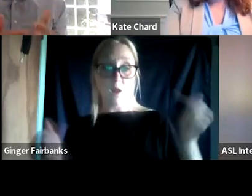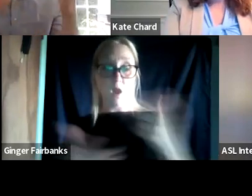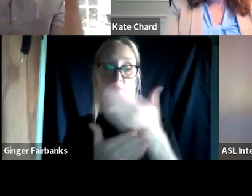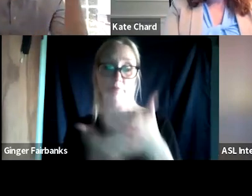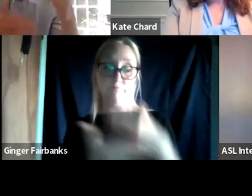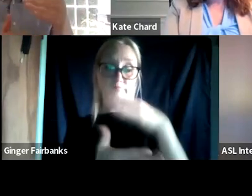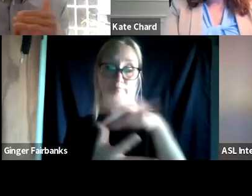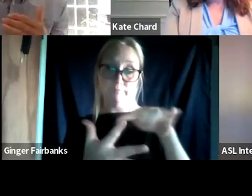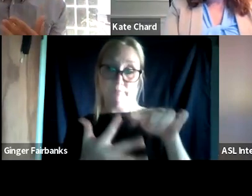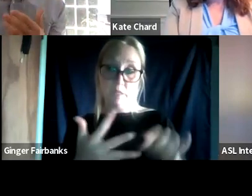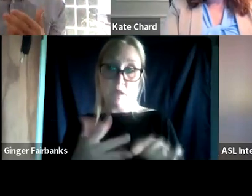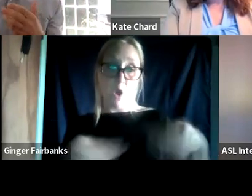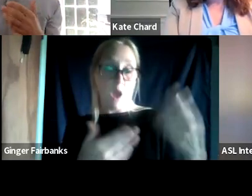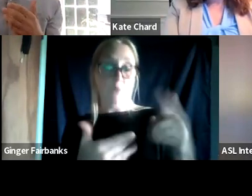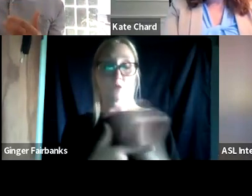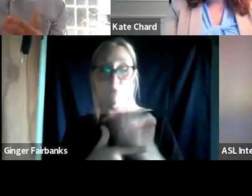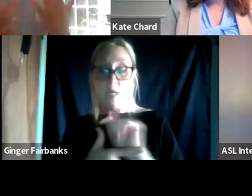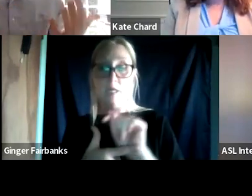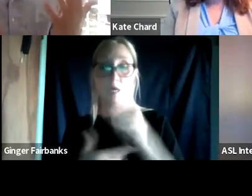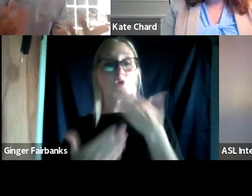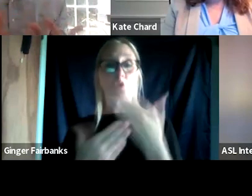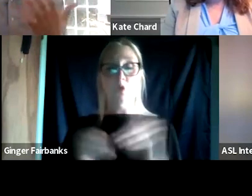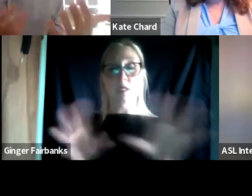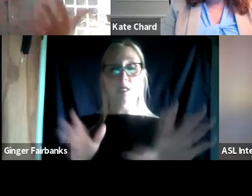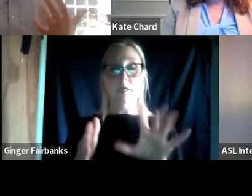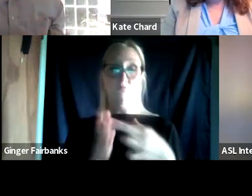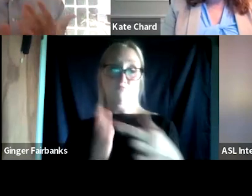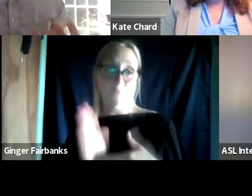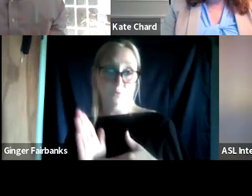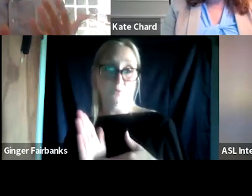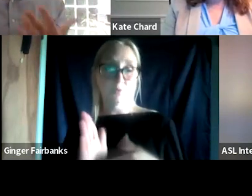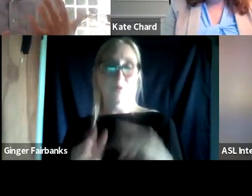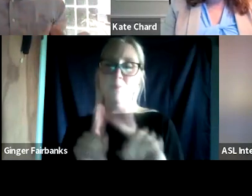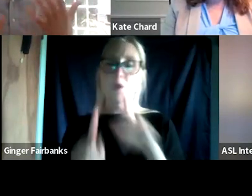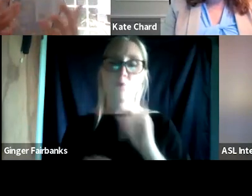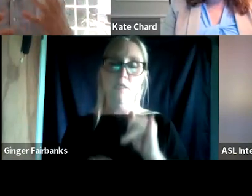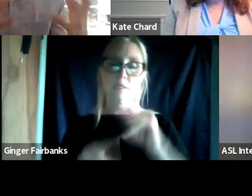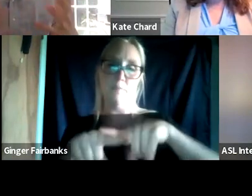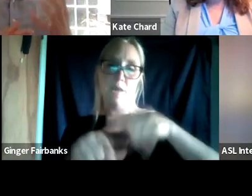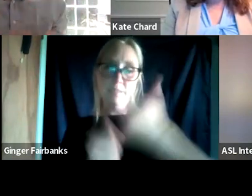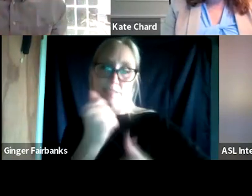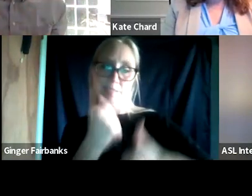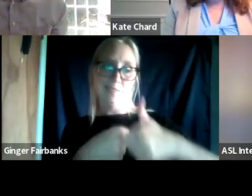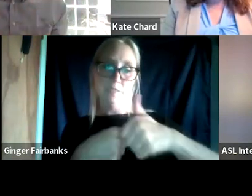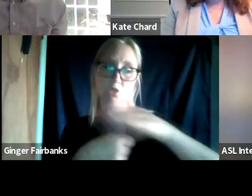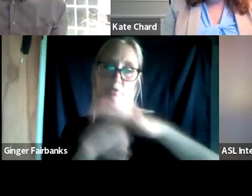having really clear guidelines and best practice standards. Ultimately, it comes down to any given community and judge in terms of how they shape their court programs.